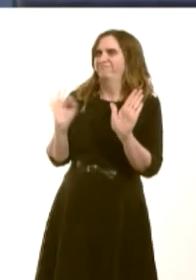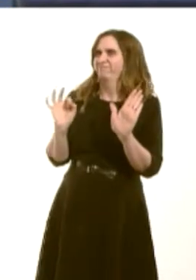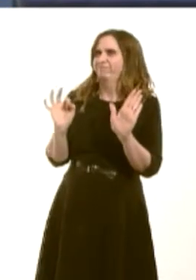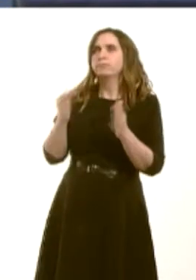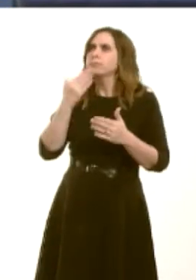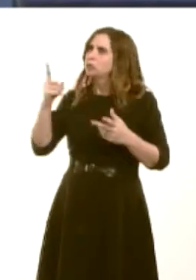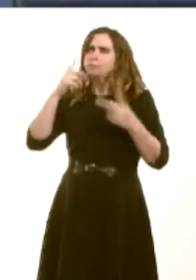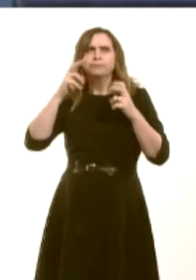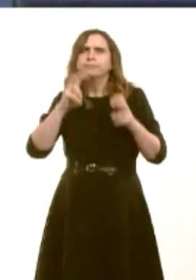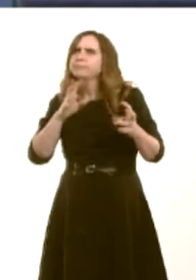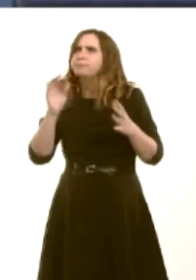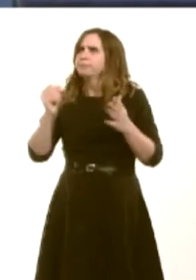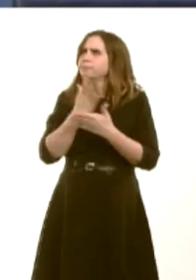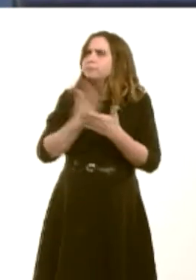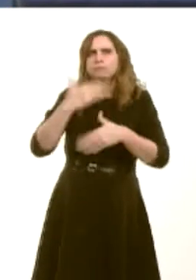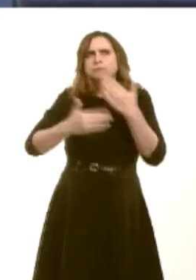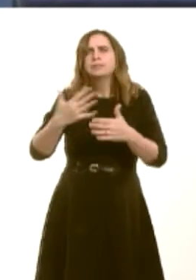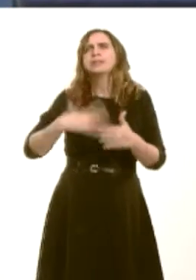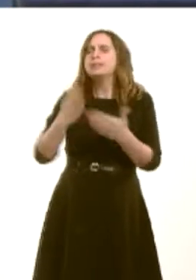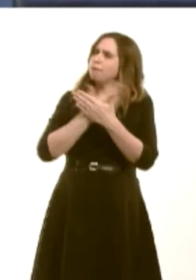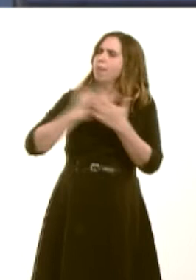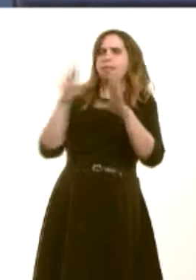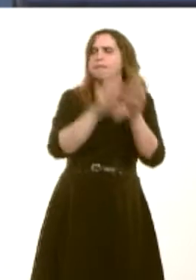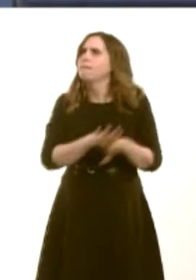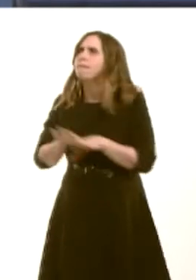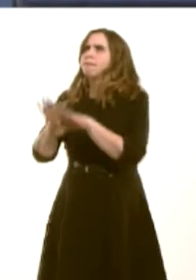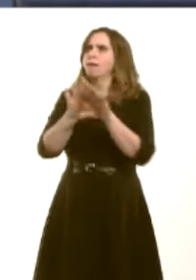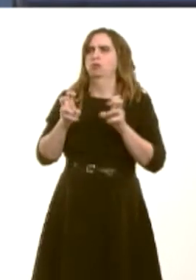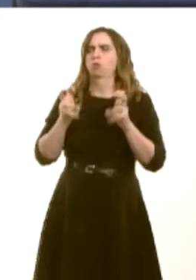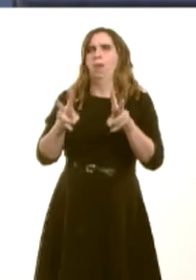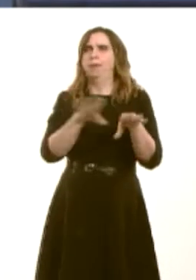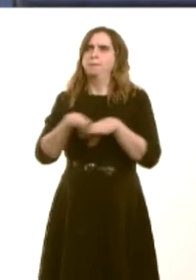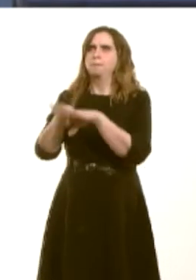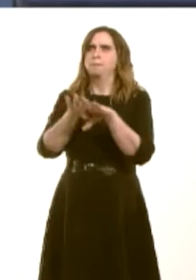to have a very clear national approach to handling threats to GP surgeries, such as